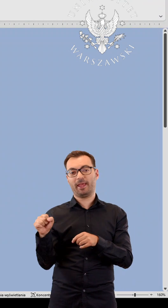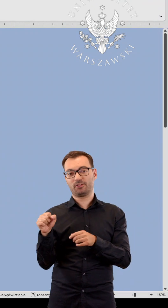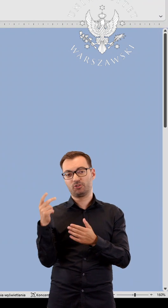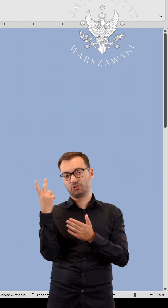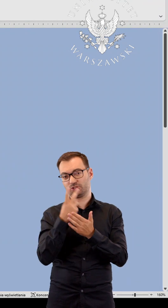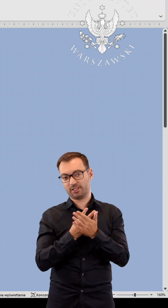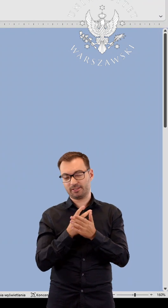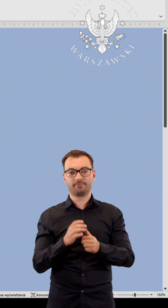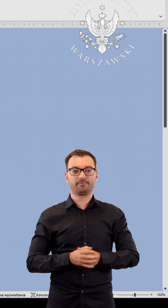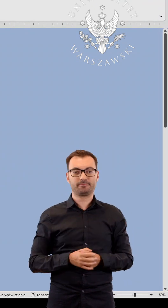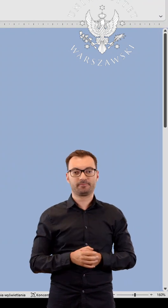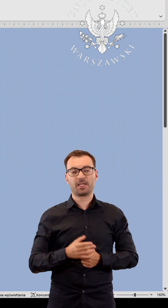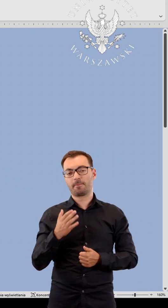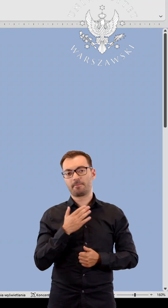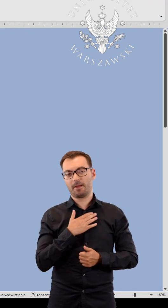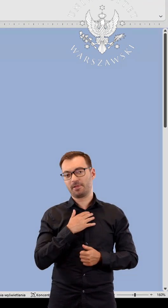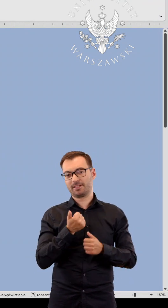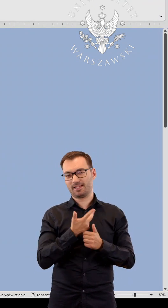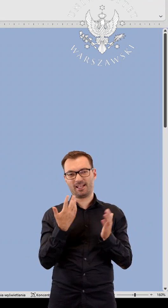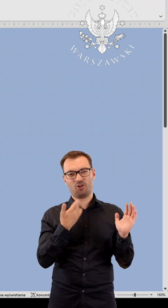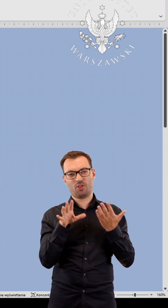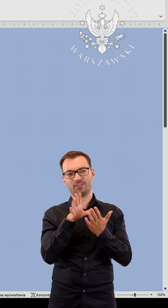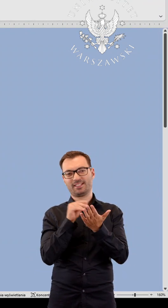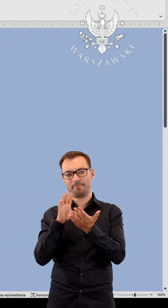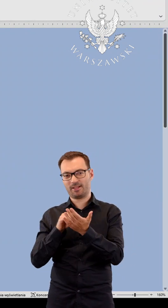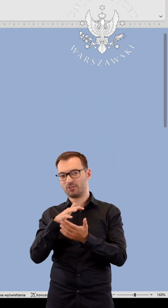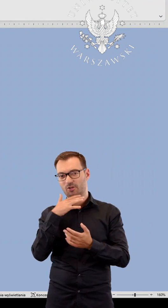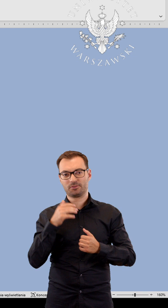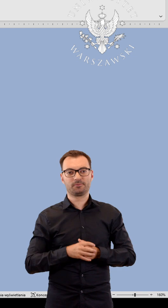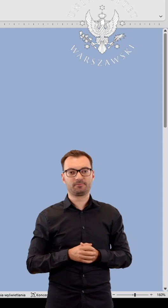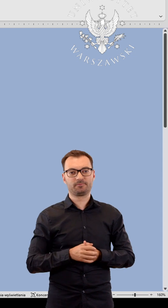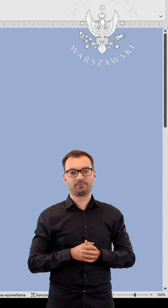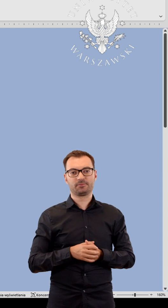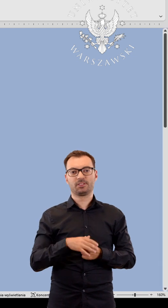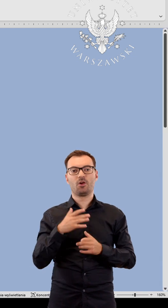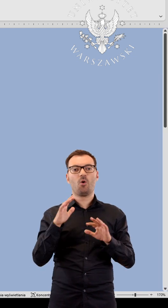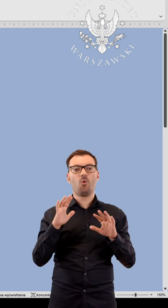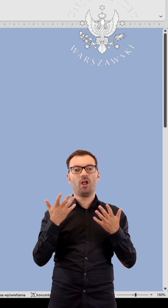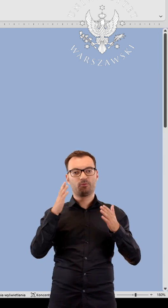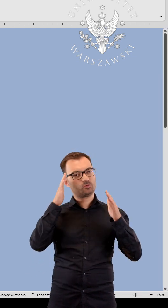There are several colour schemes available, which can improve concentration